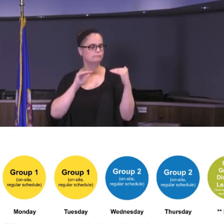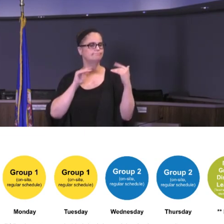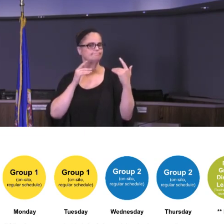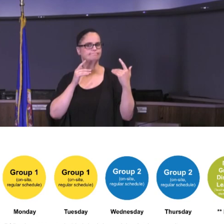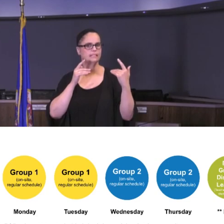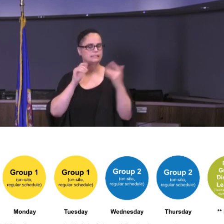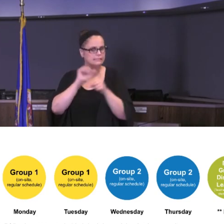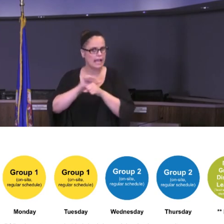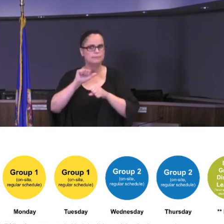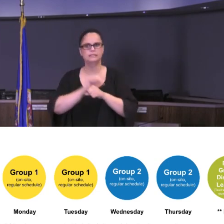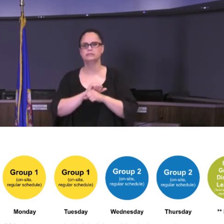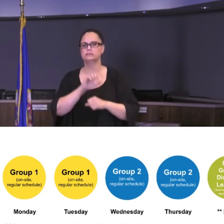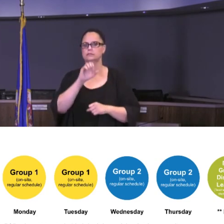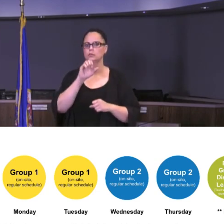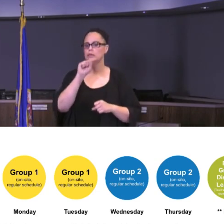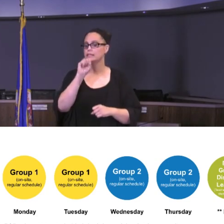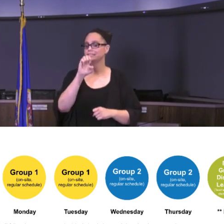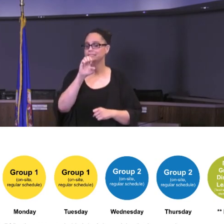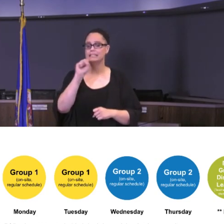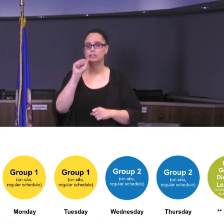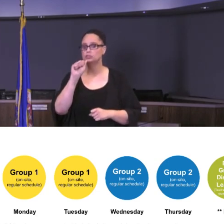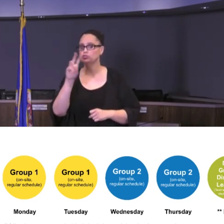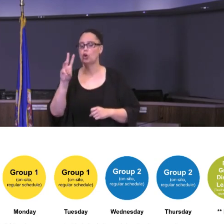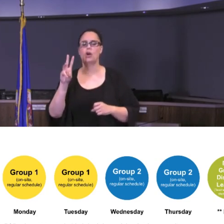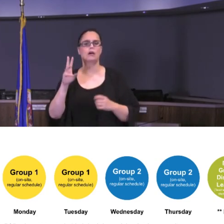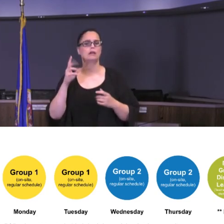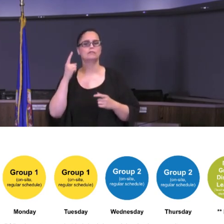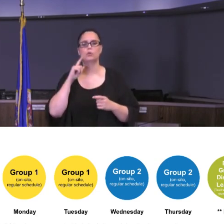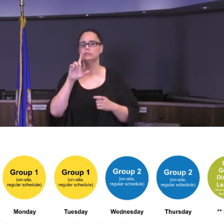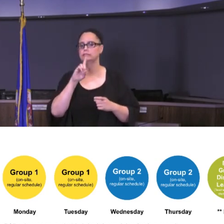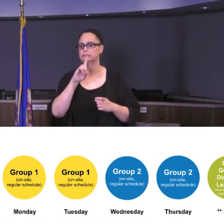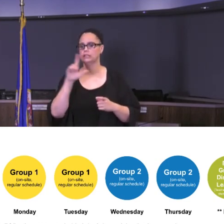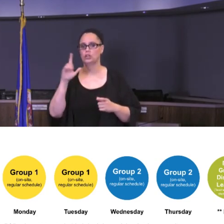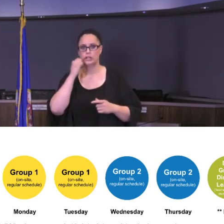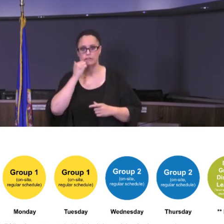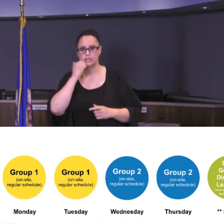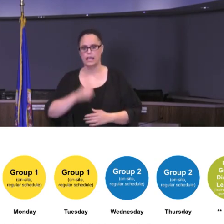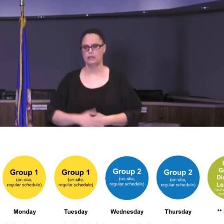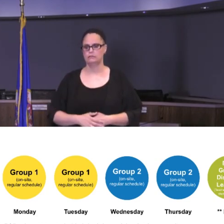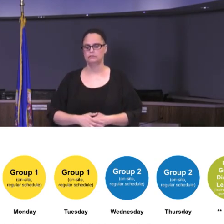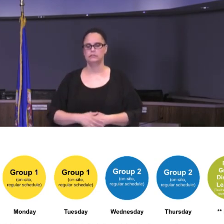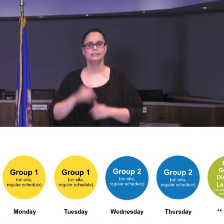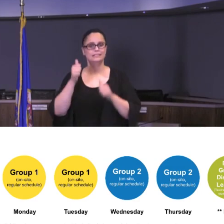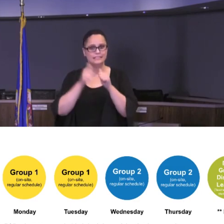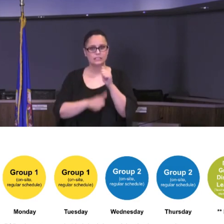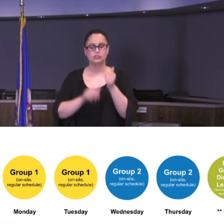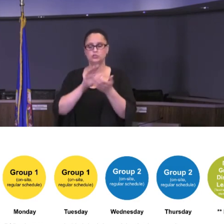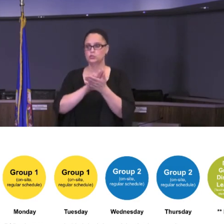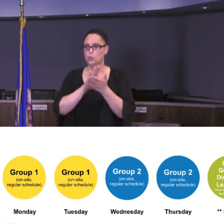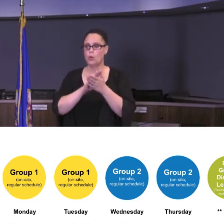Lessons will be designed in a similar way to treat consistent experiences at individual schools and across the district.